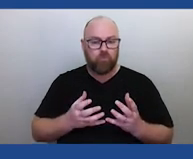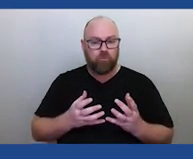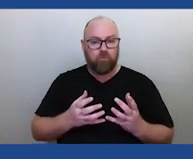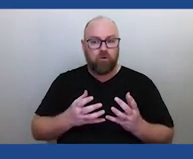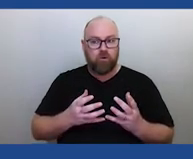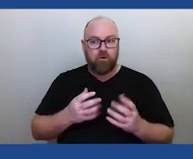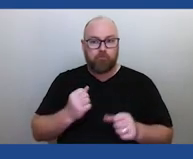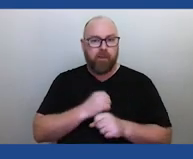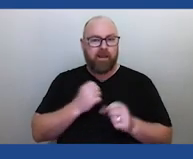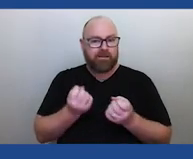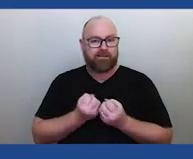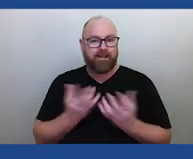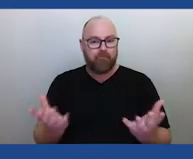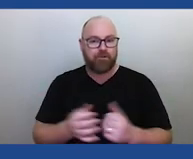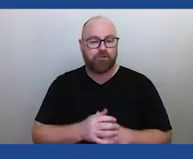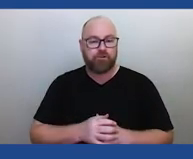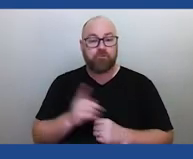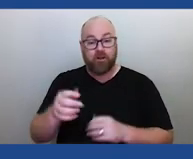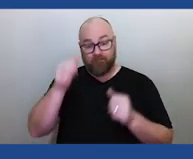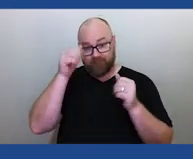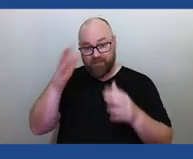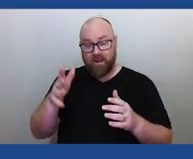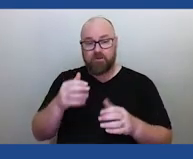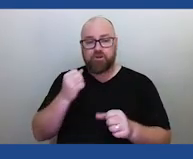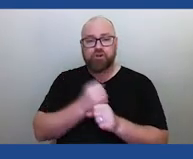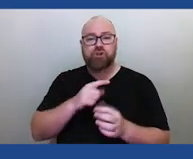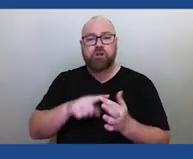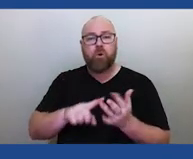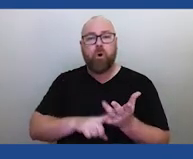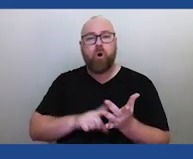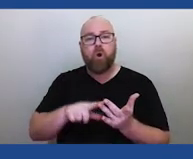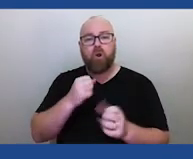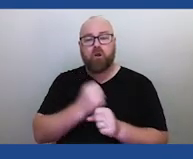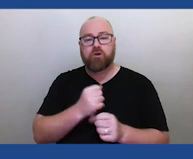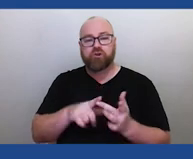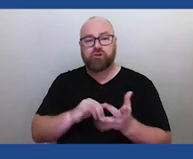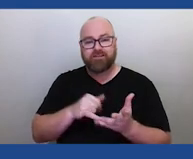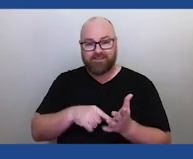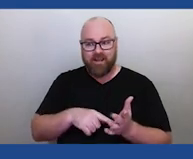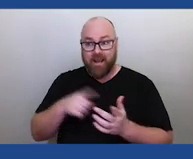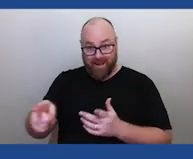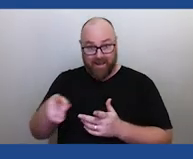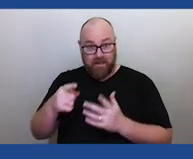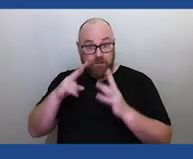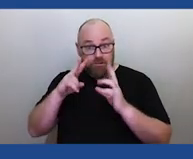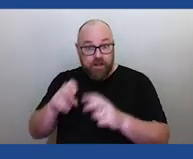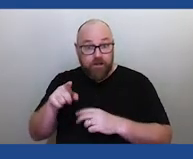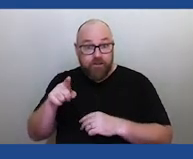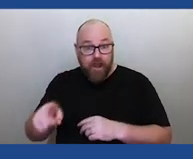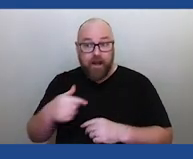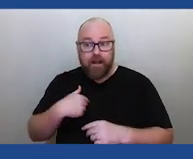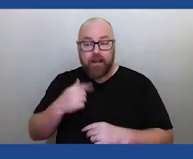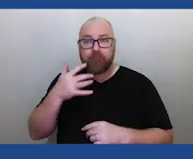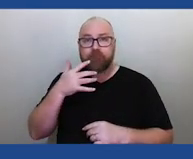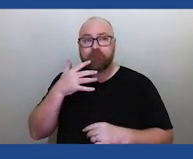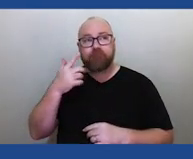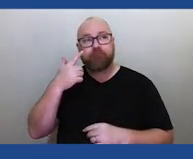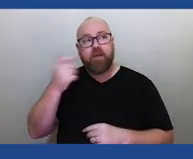But the famous geologist, Eugene Shoemaker, who when he studied that and found that it was somewhere between 30